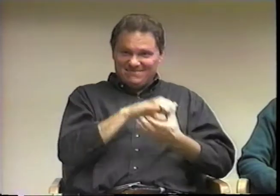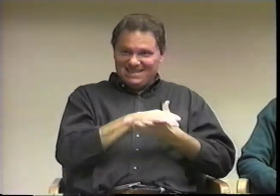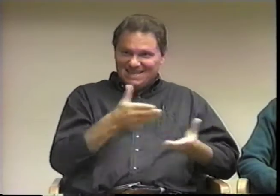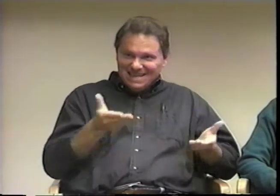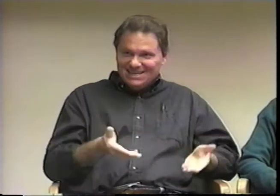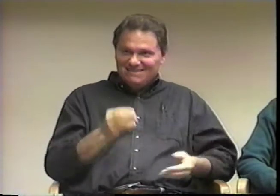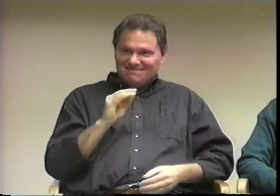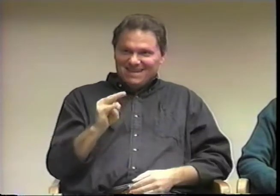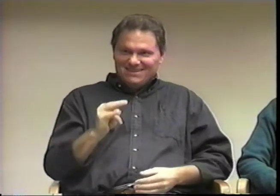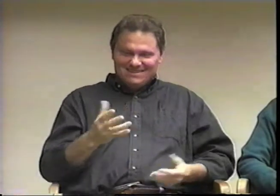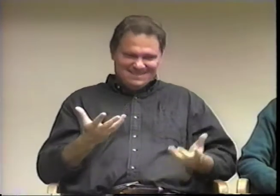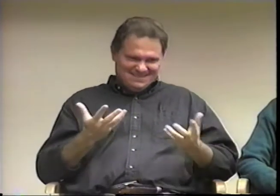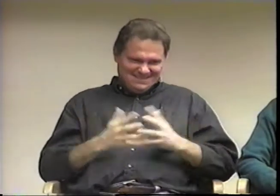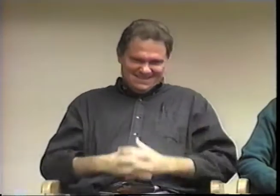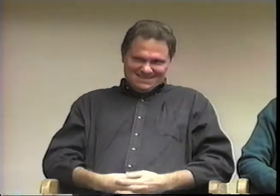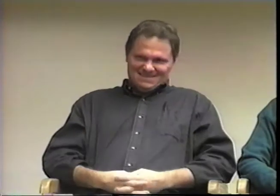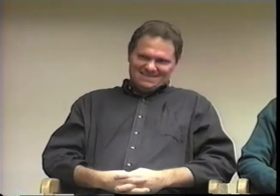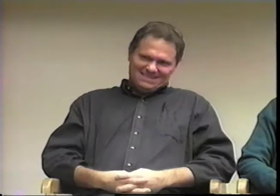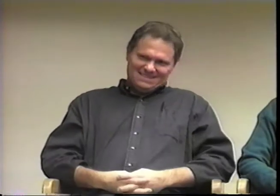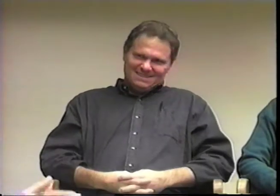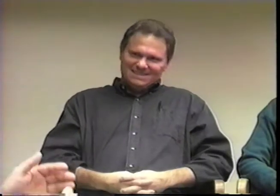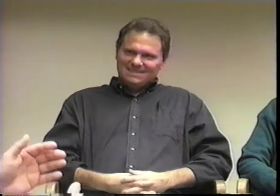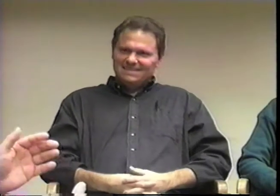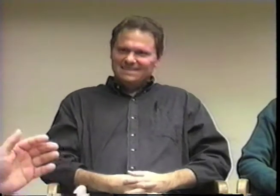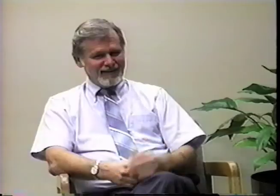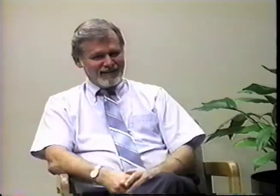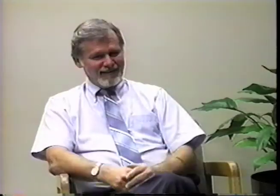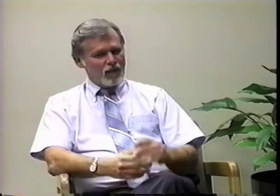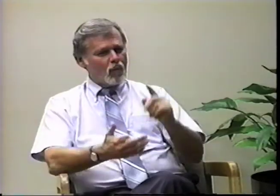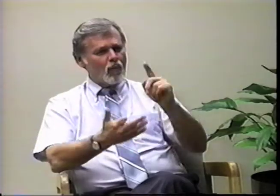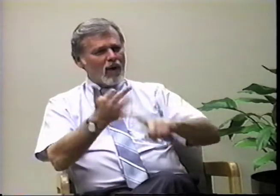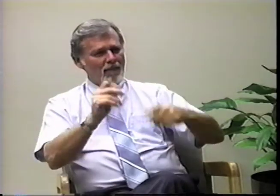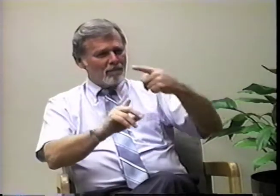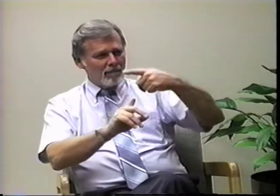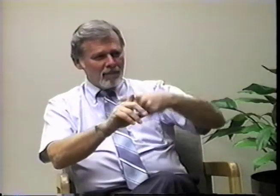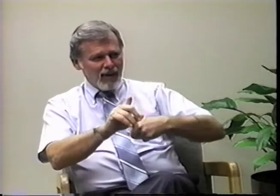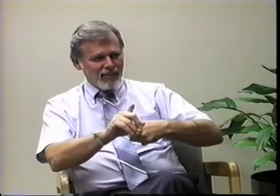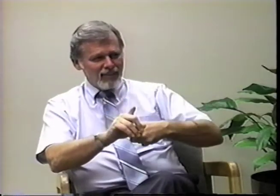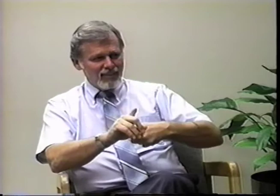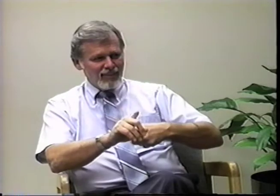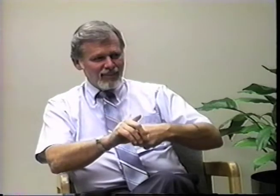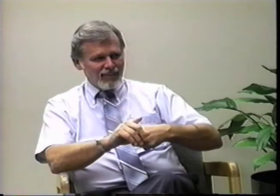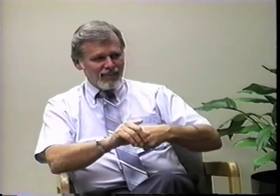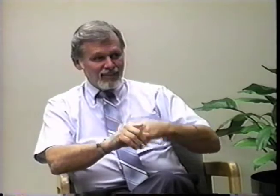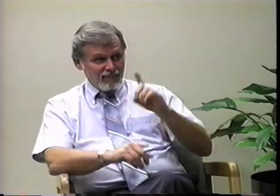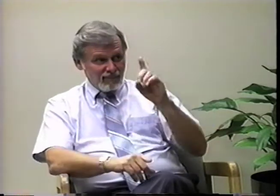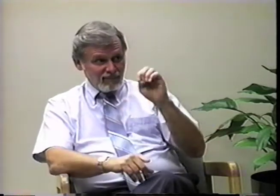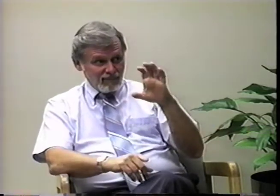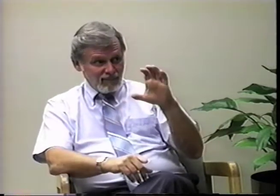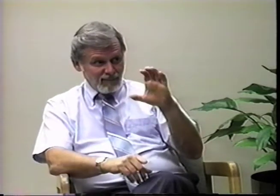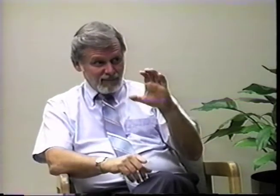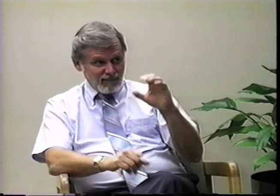to come to this frozen land to get married. What month?